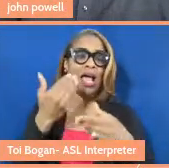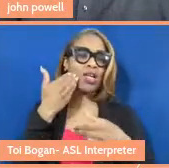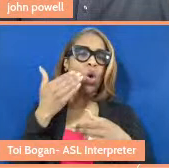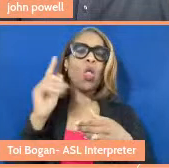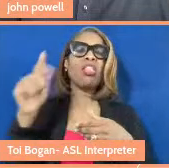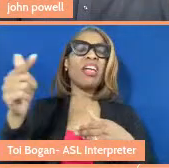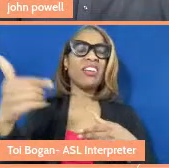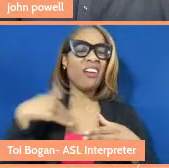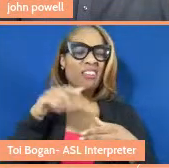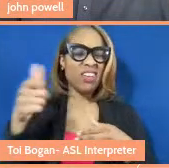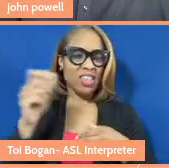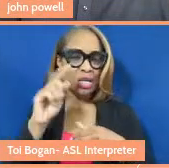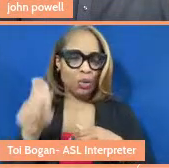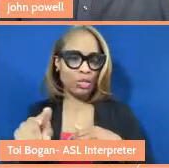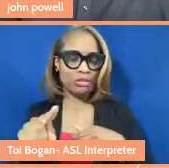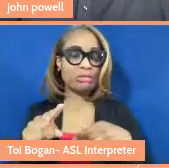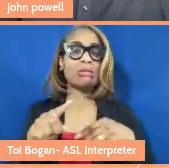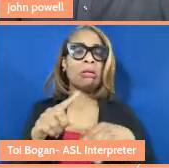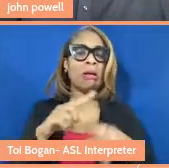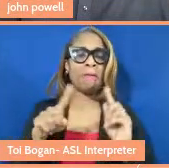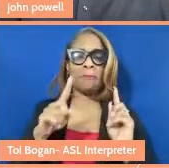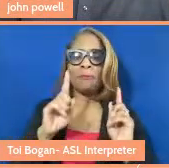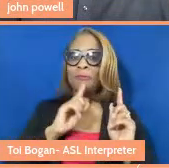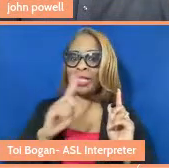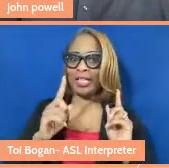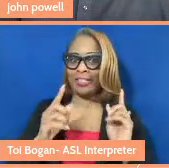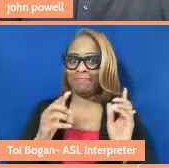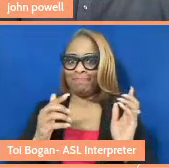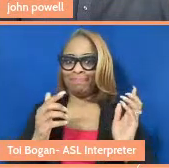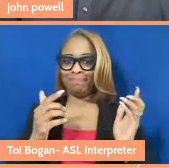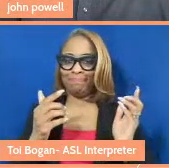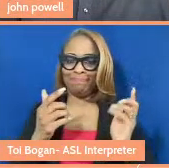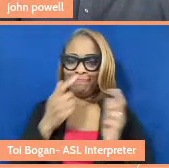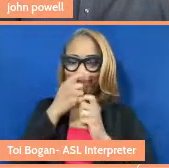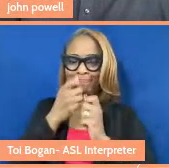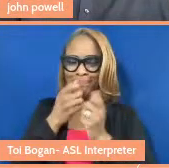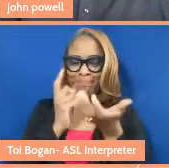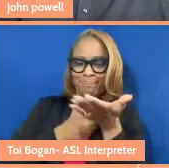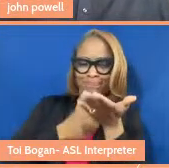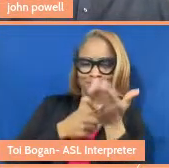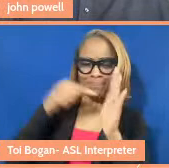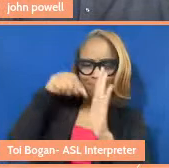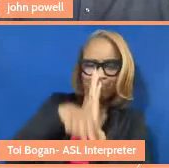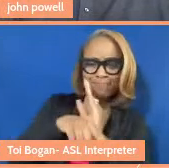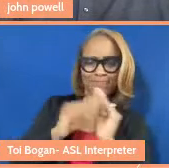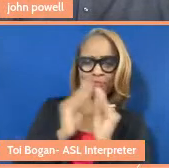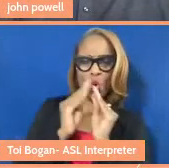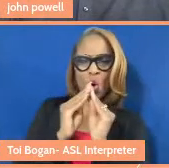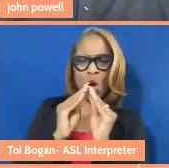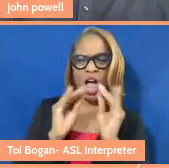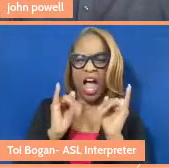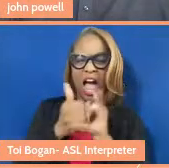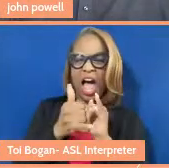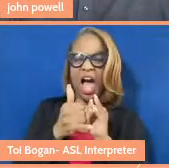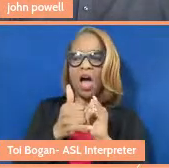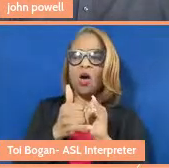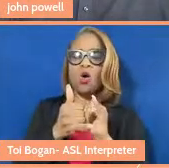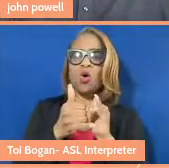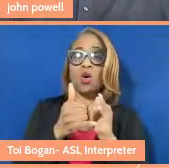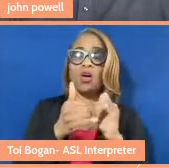and I'm really interested to talk about this. How do we take it to scale, right? Are there policy